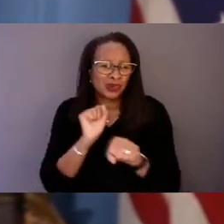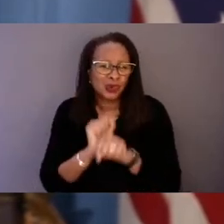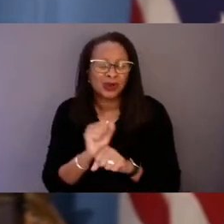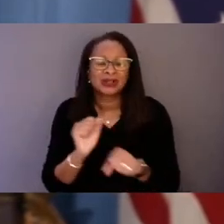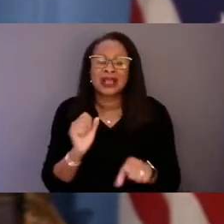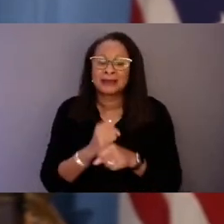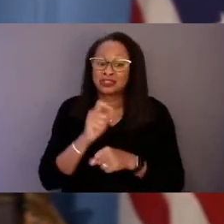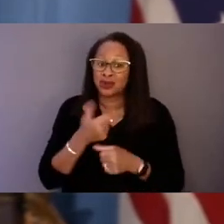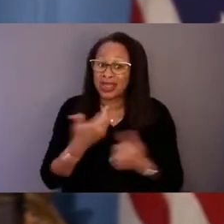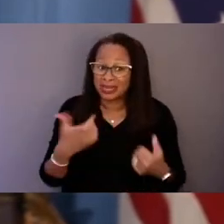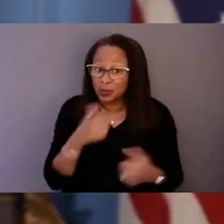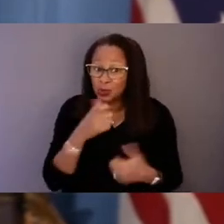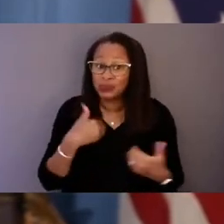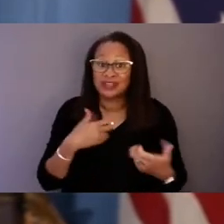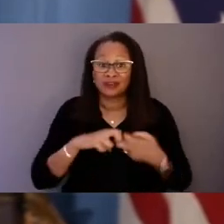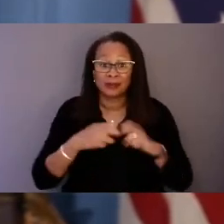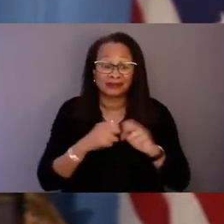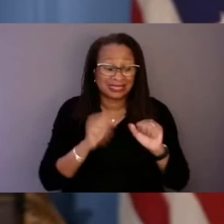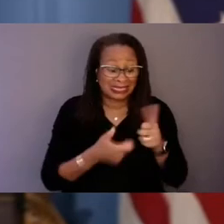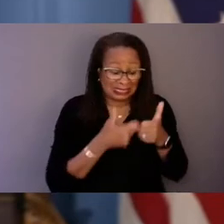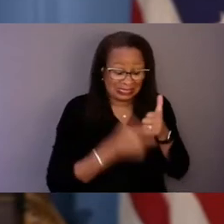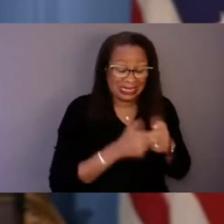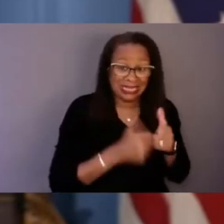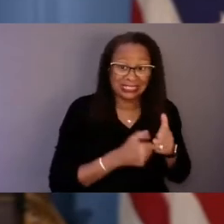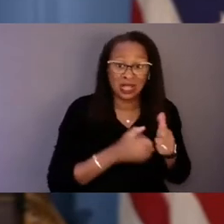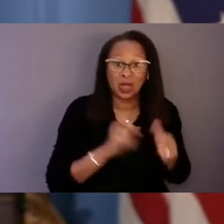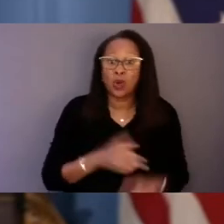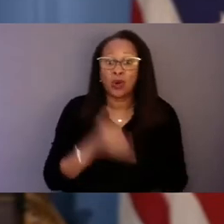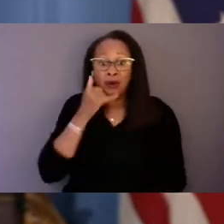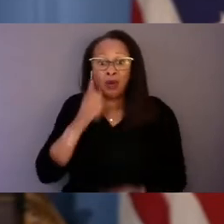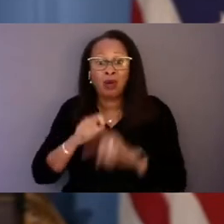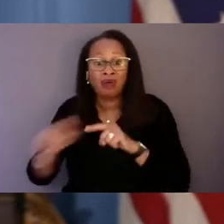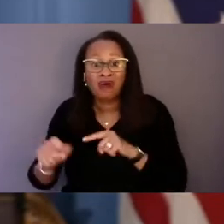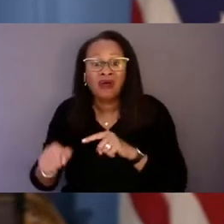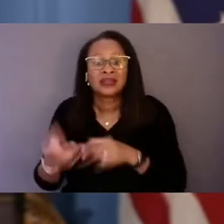can text or call to receive targeted and robust mental health care